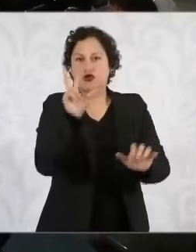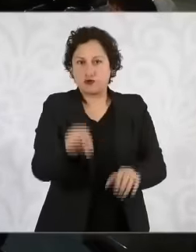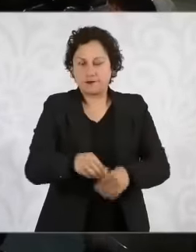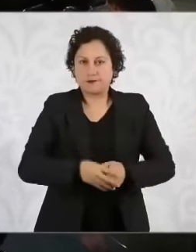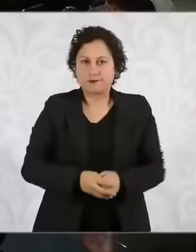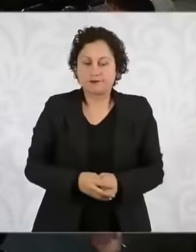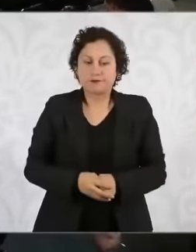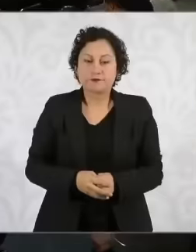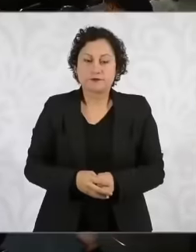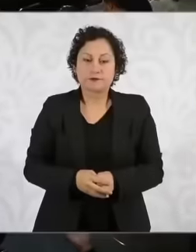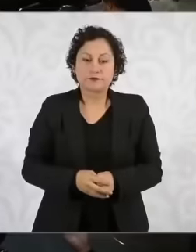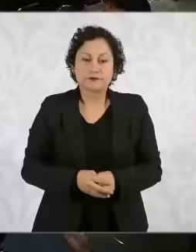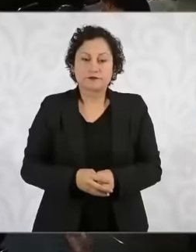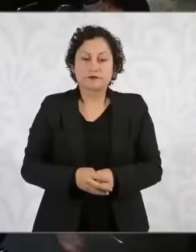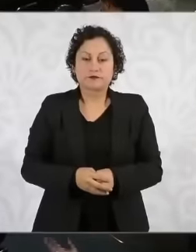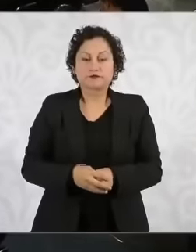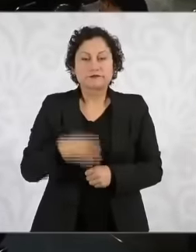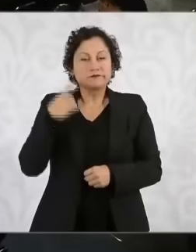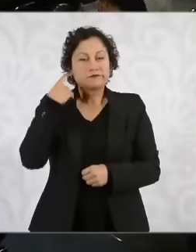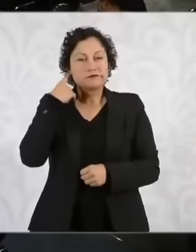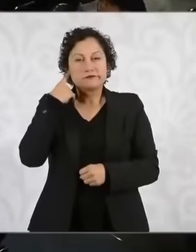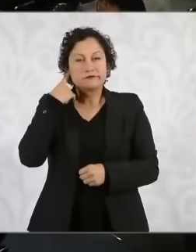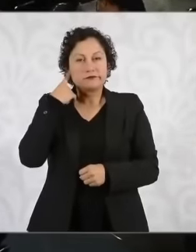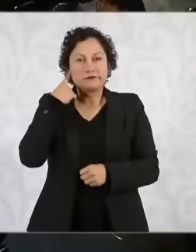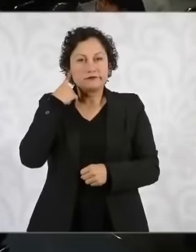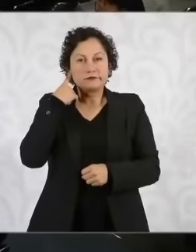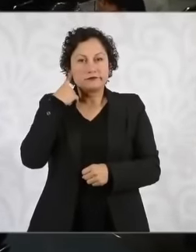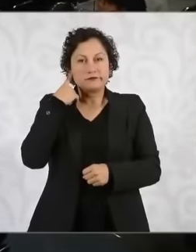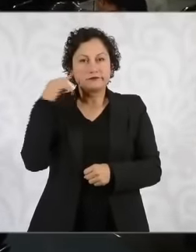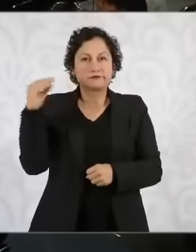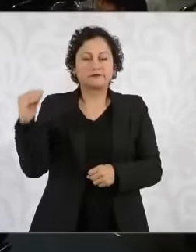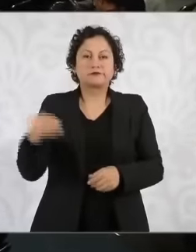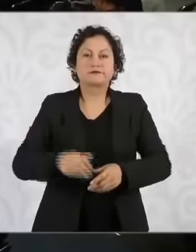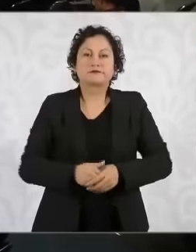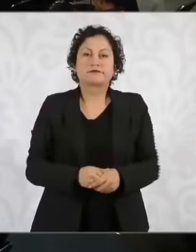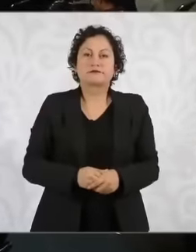Guanaju is going to to reinforce security in some cities, work is being done in particular in